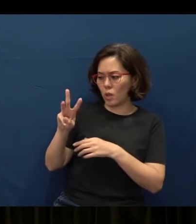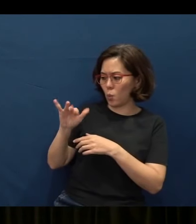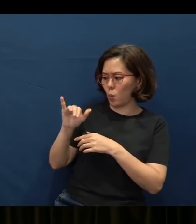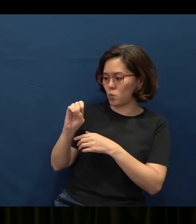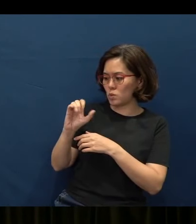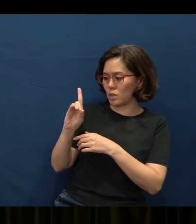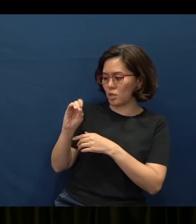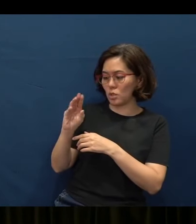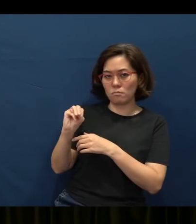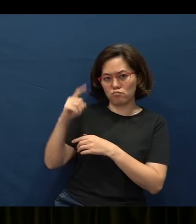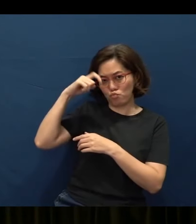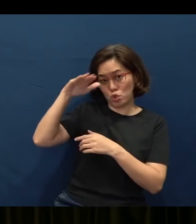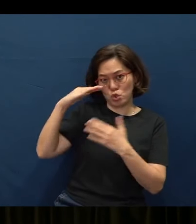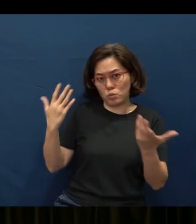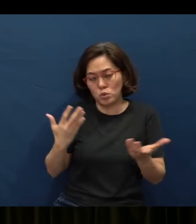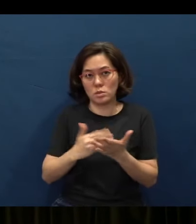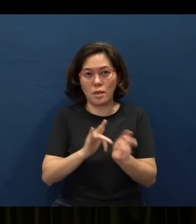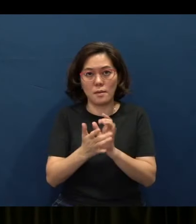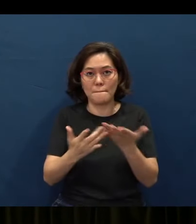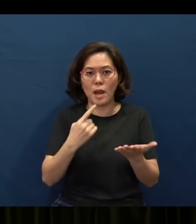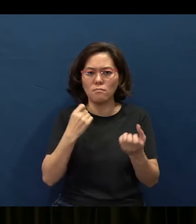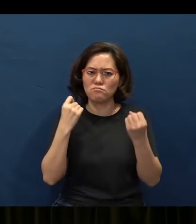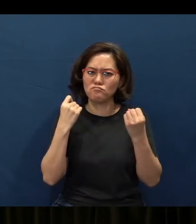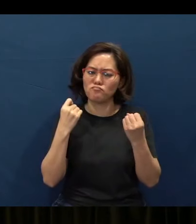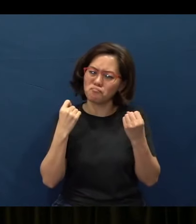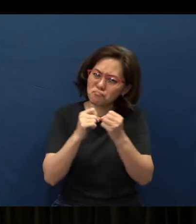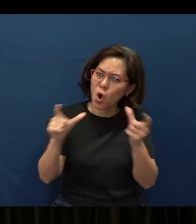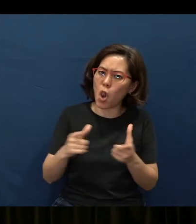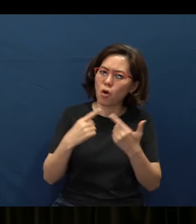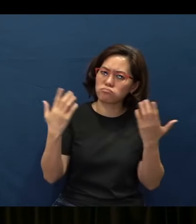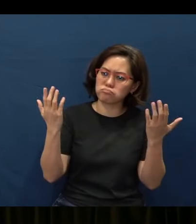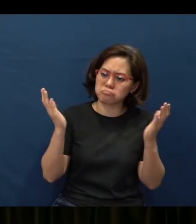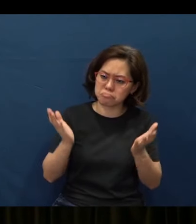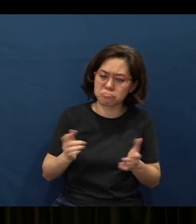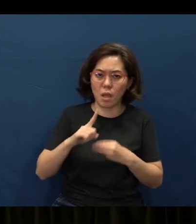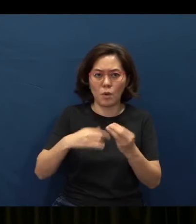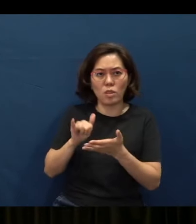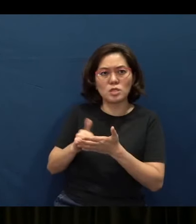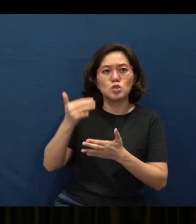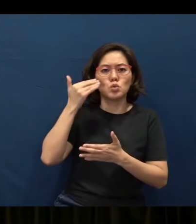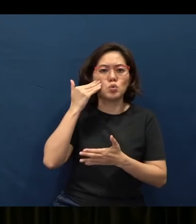Really, the Bible talks a lot about wisdom. Wisdom is really knowing the right and doing the right